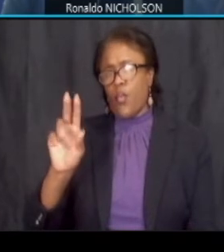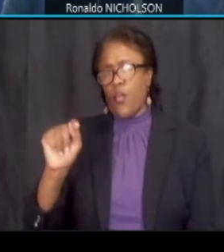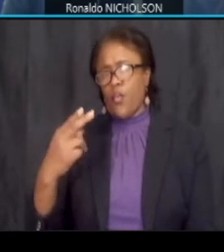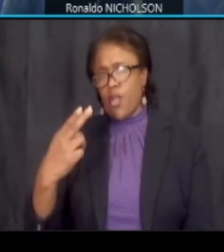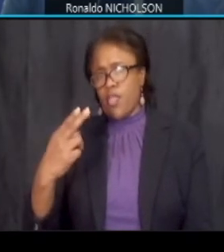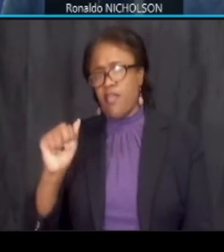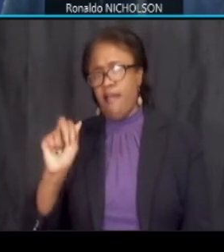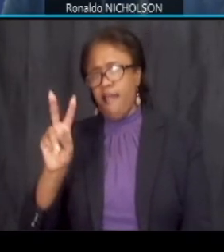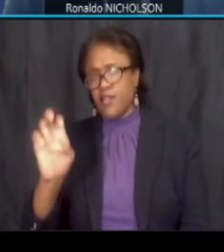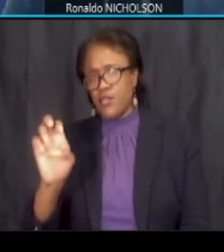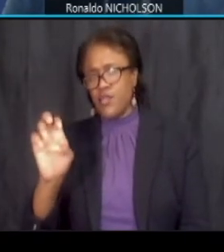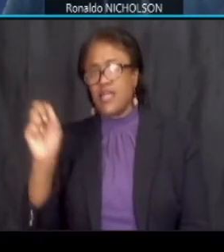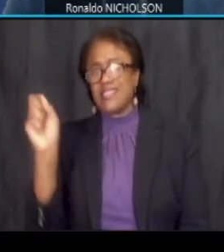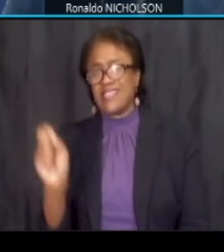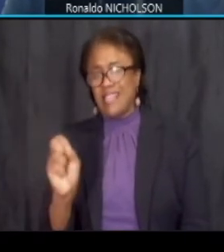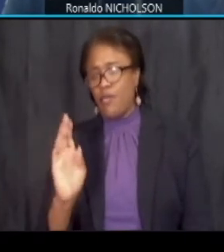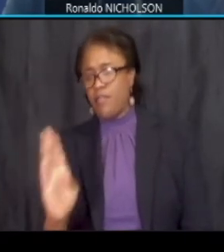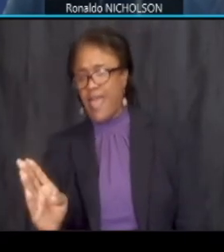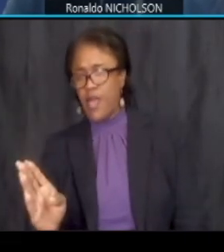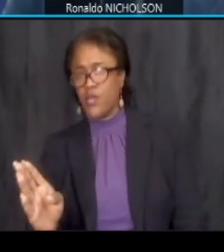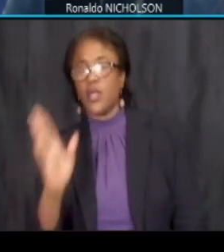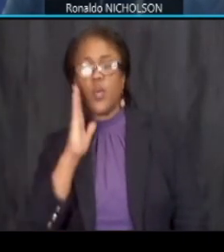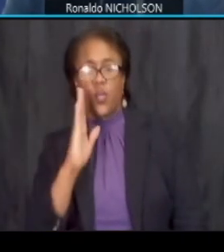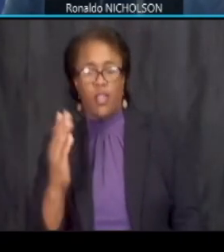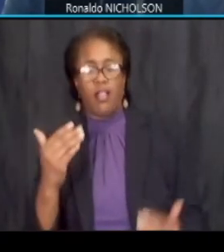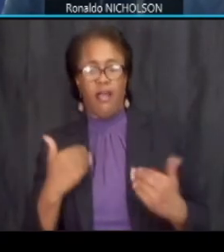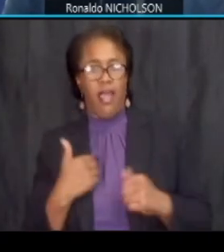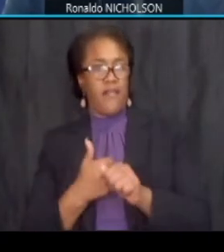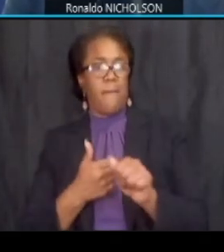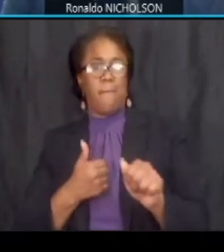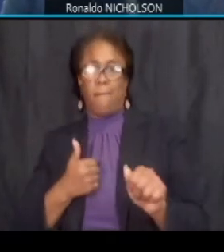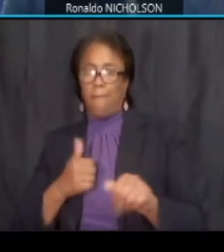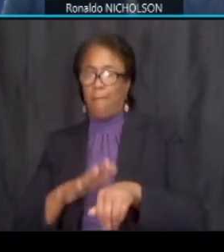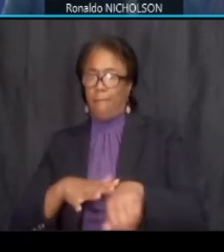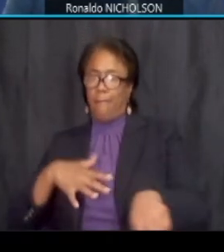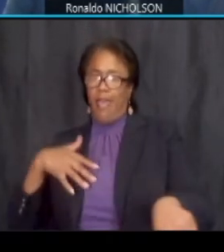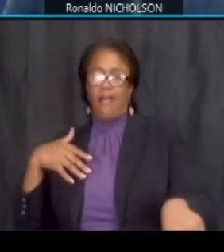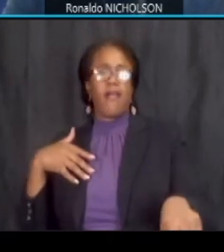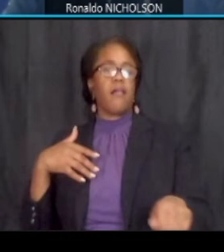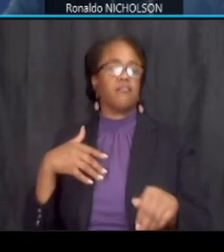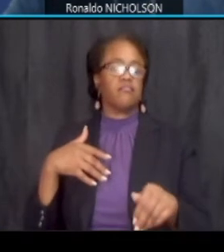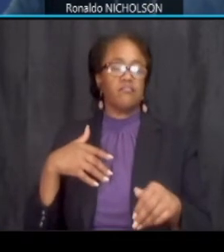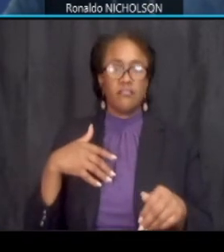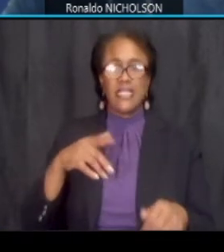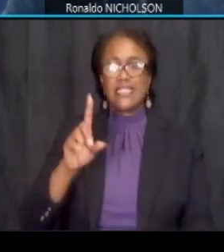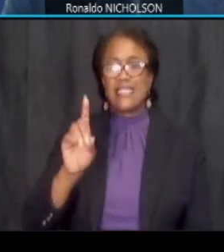we're anticipating major backups um on dc 295 and kendall work avenue